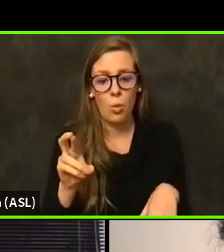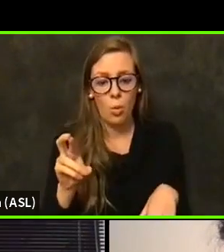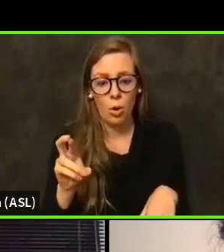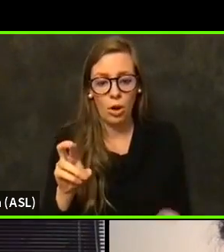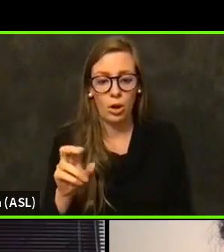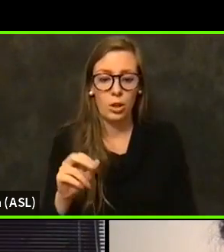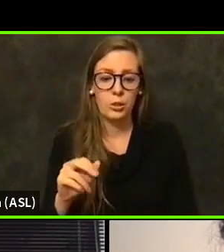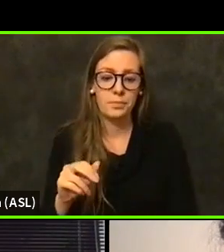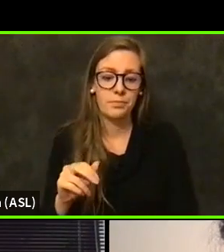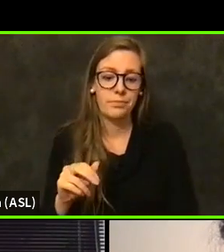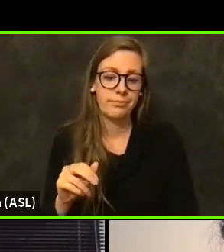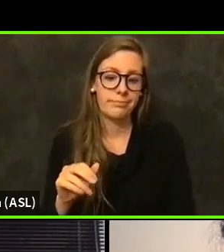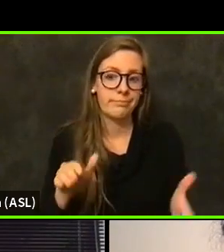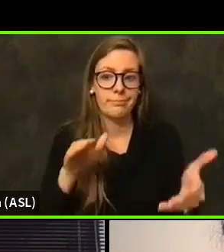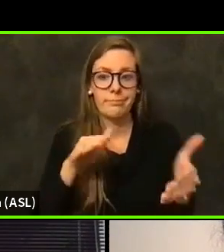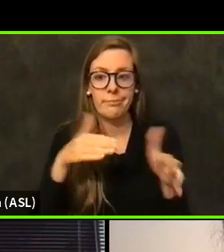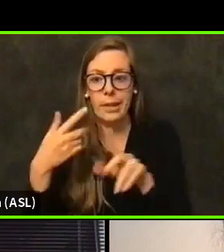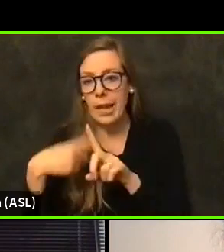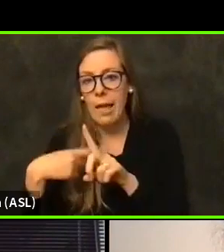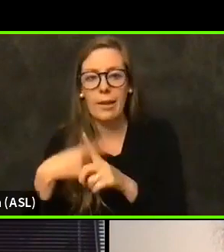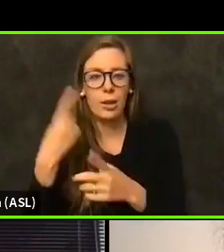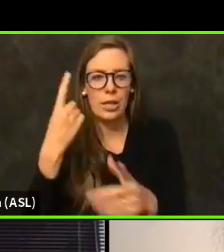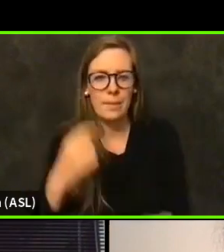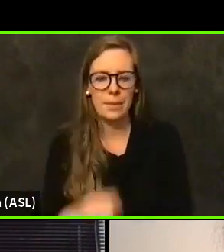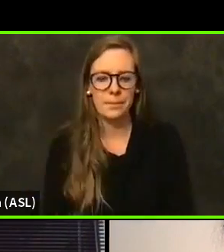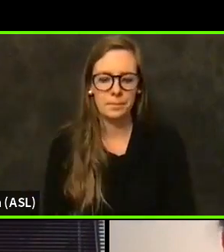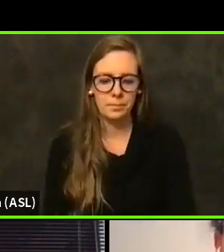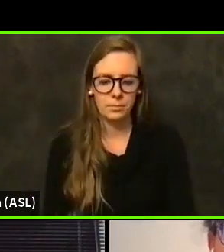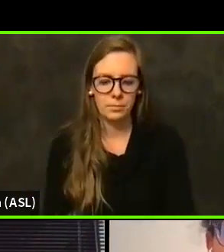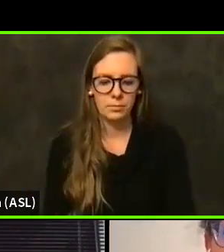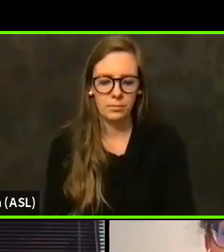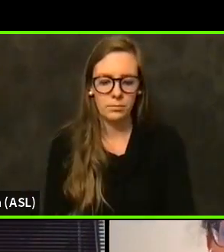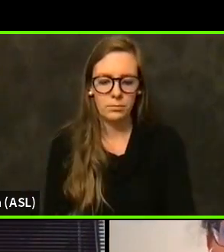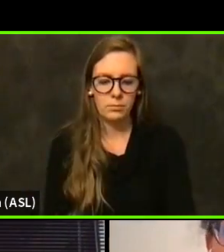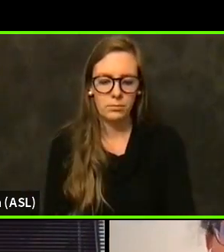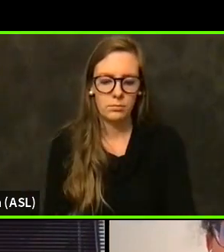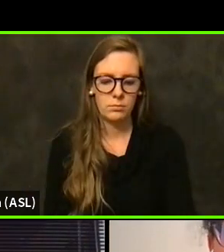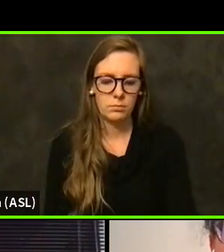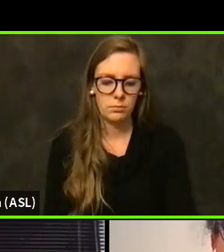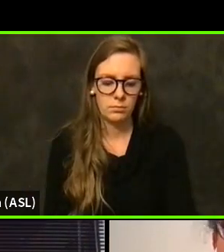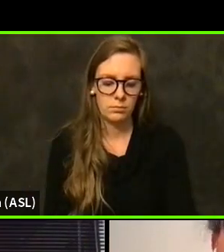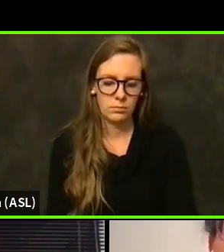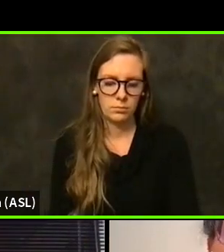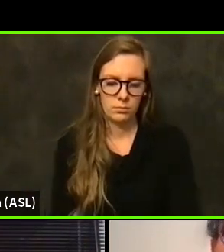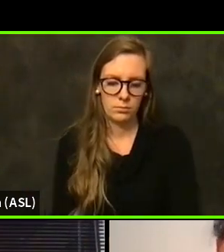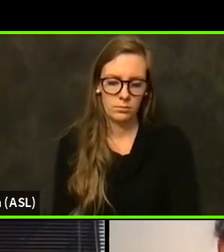fatality or anything like that? Again, I don't. I'm not this is the first time I've heard